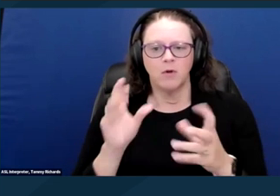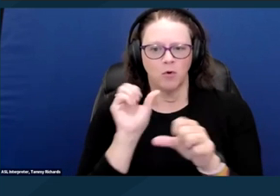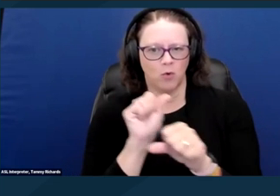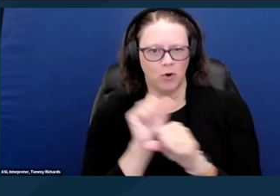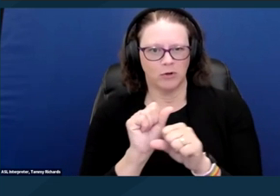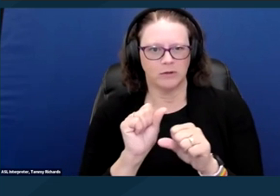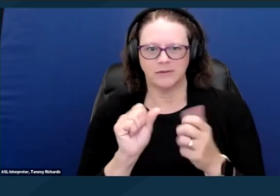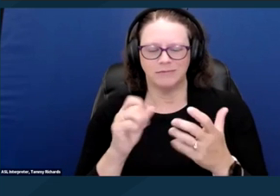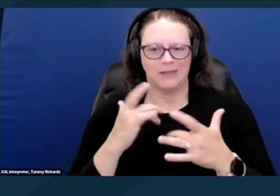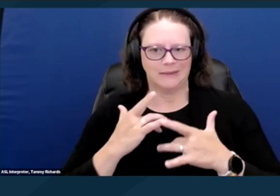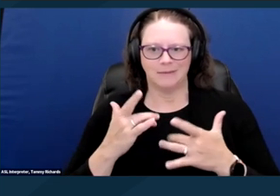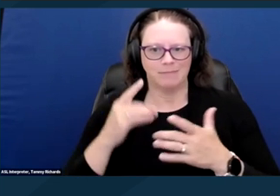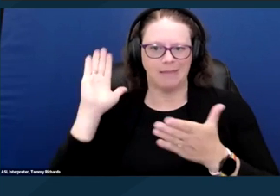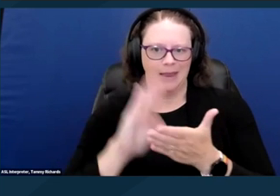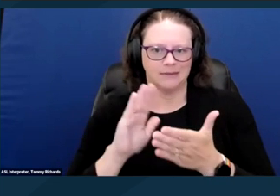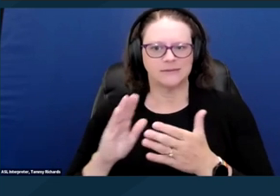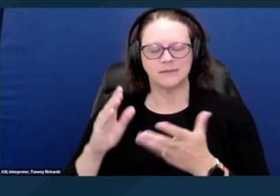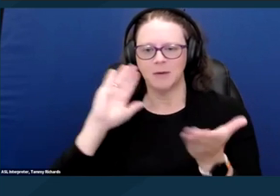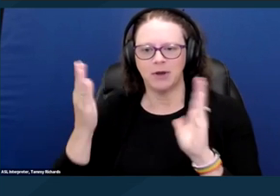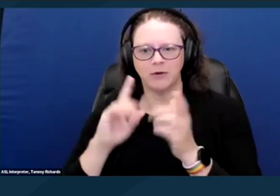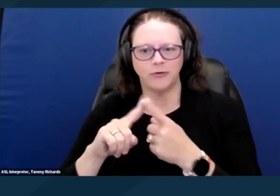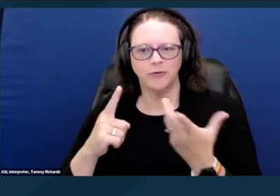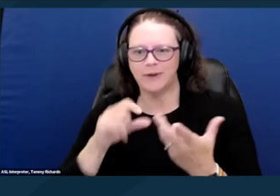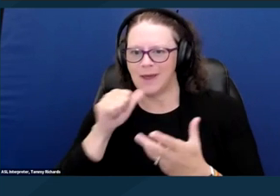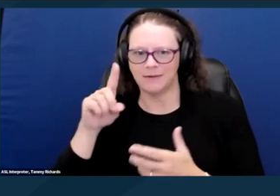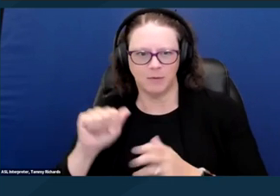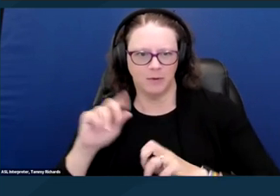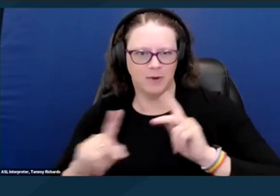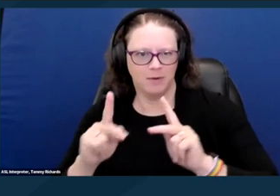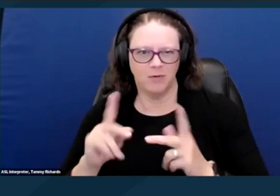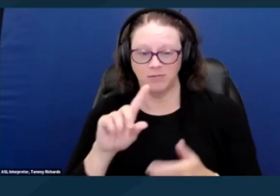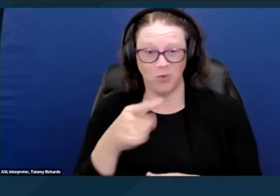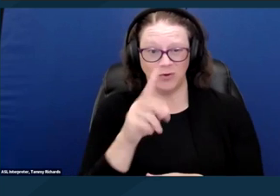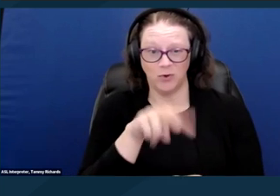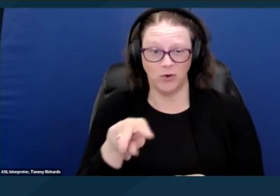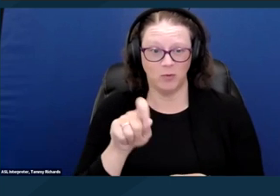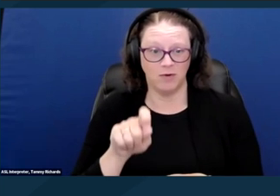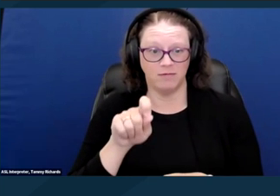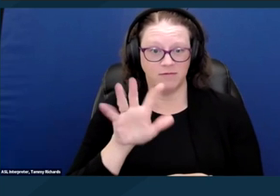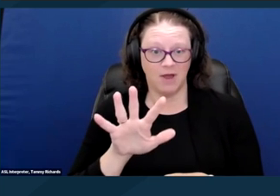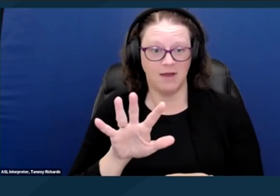and have a higher poverty rate, around 25%, than non-disabled folks.